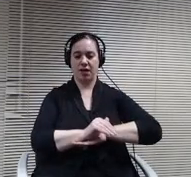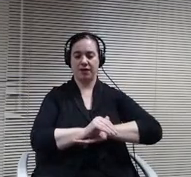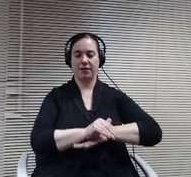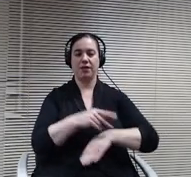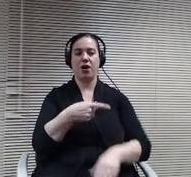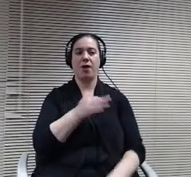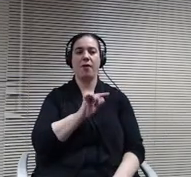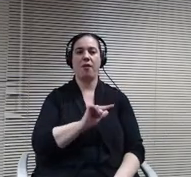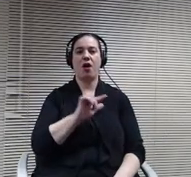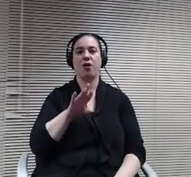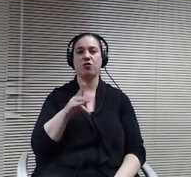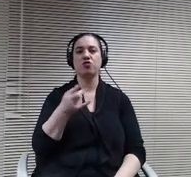of our own transition program.